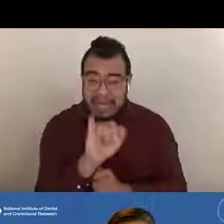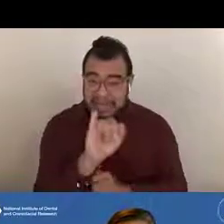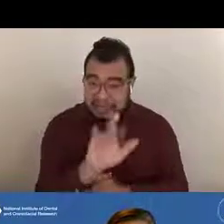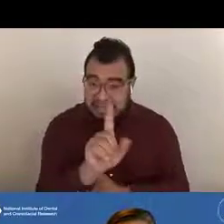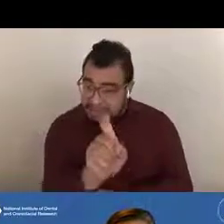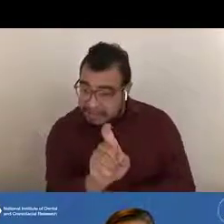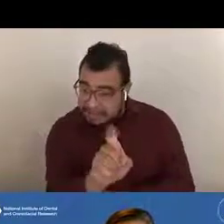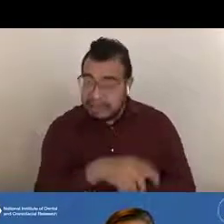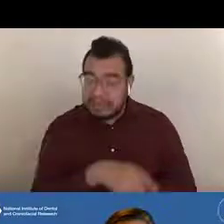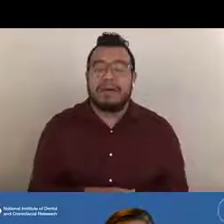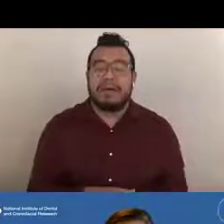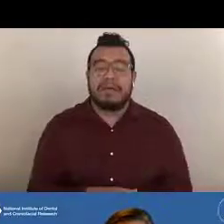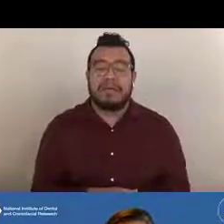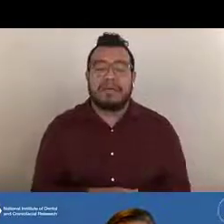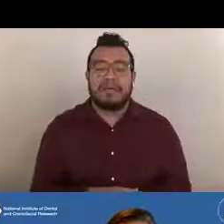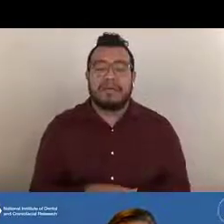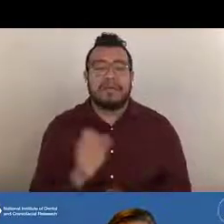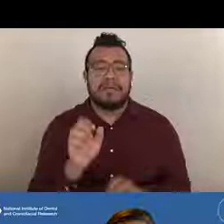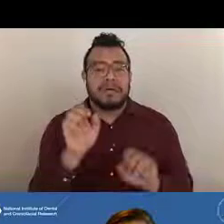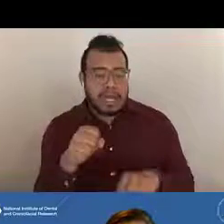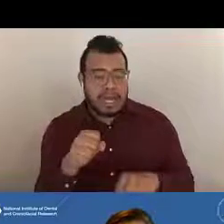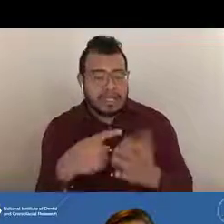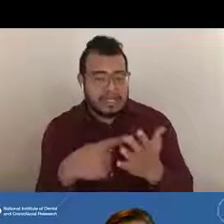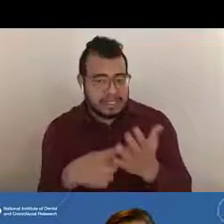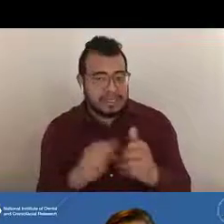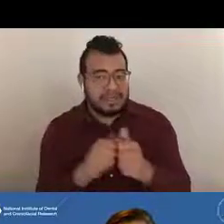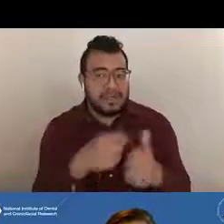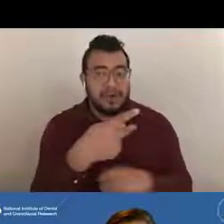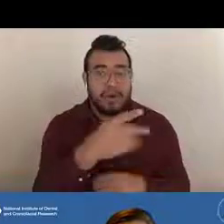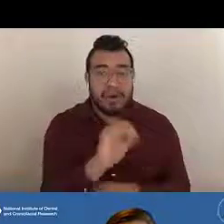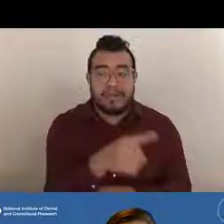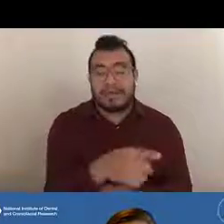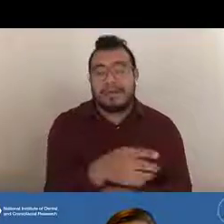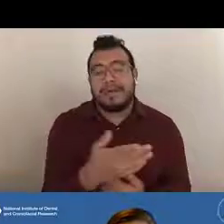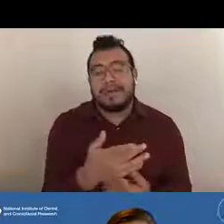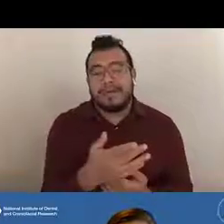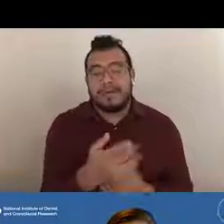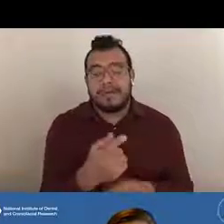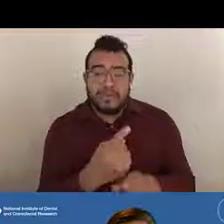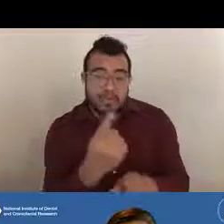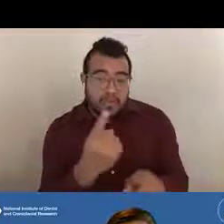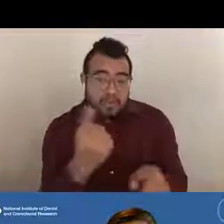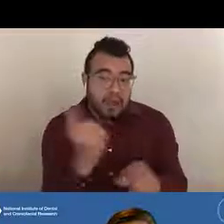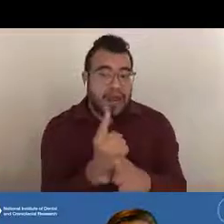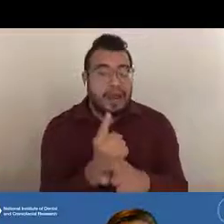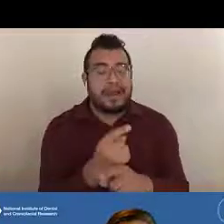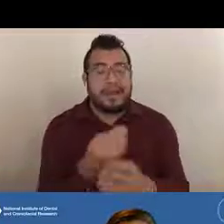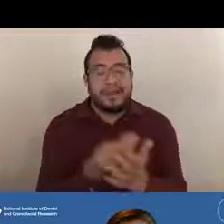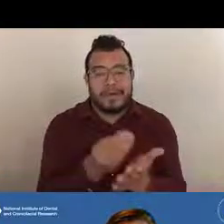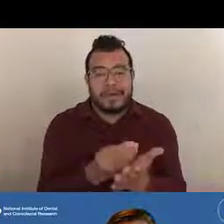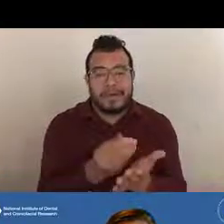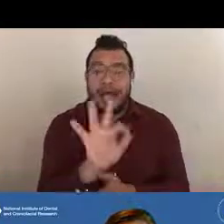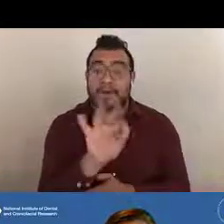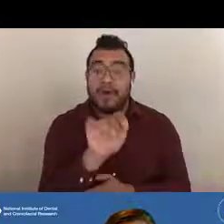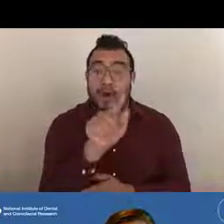You can also discuss with your program officers the appropriate funding opportunity announcement, or what type of grant,